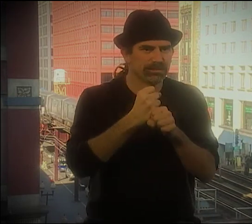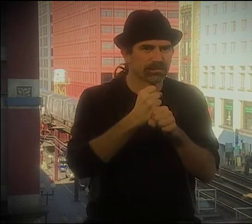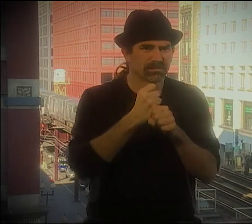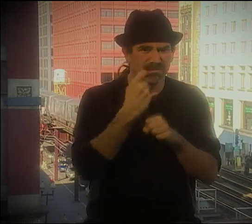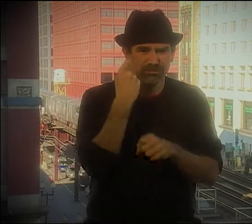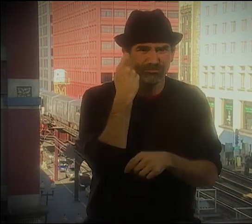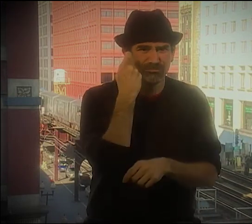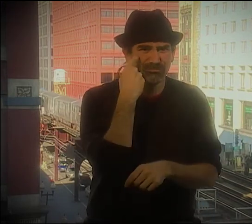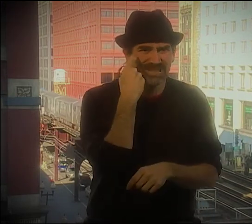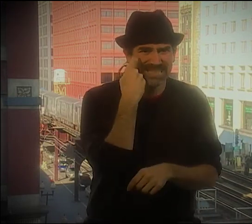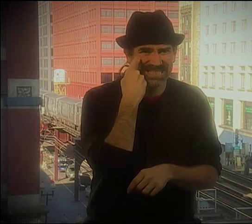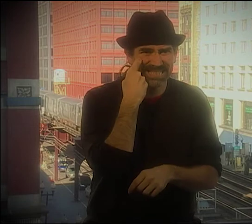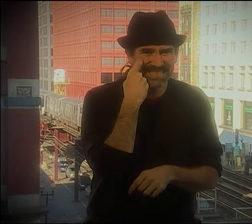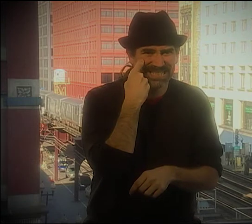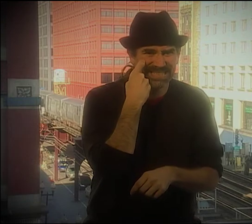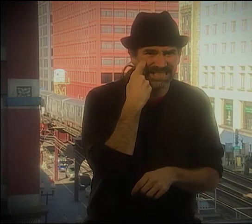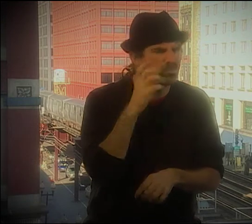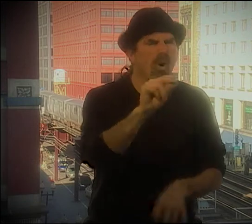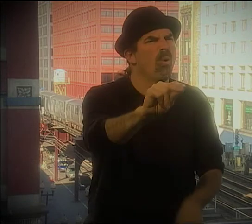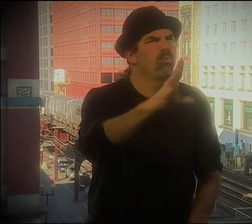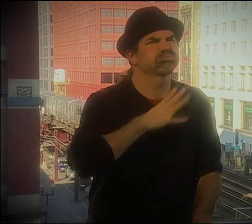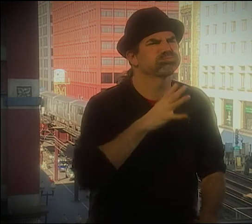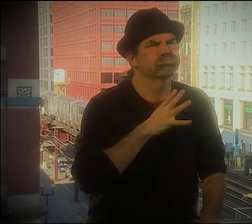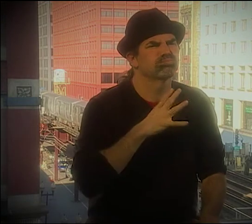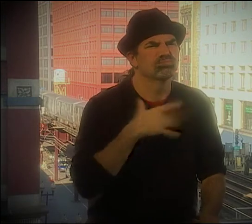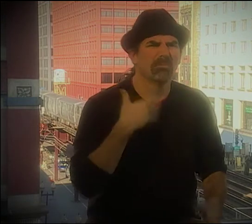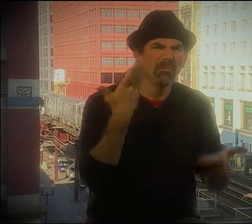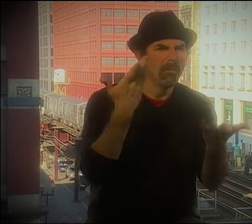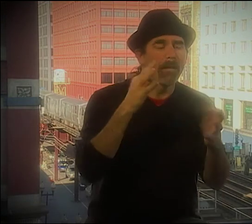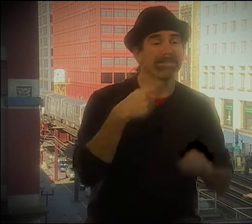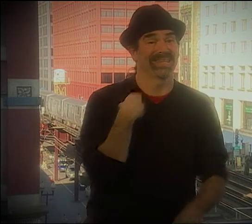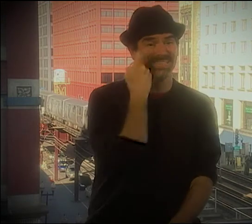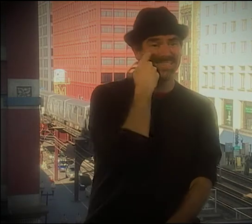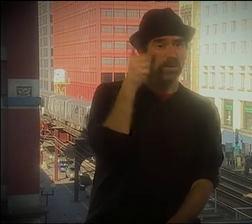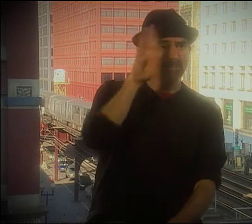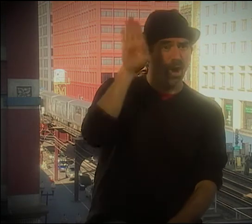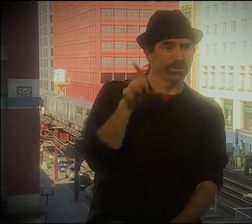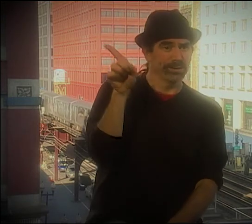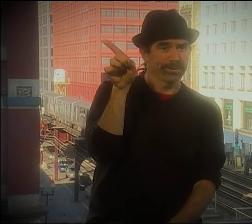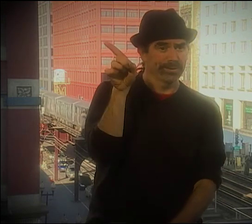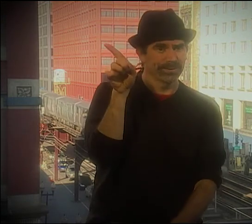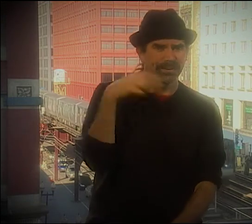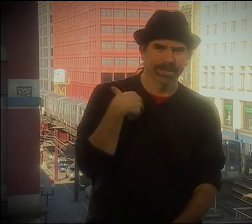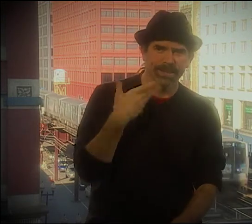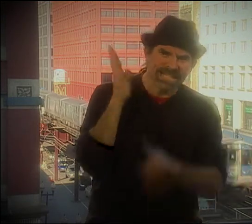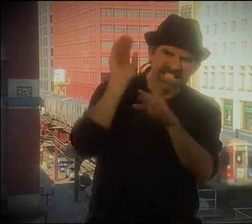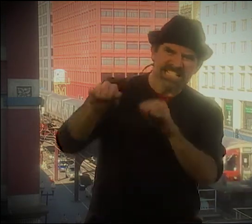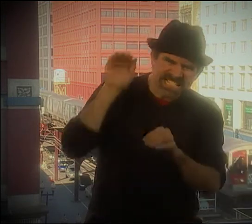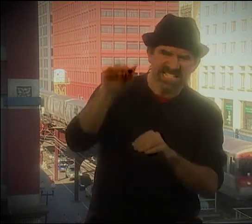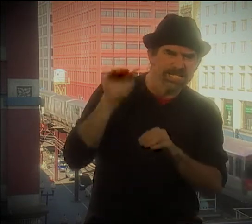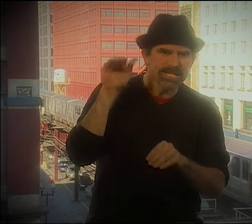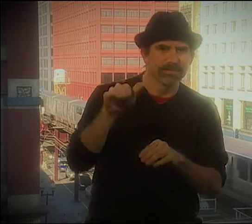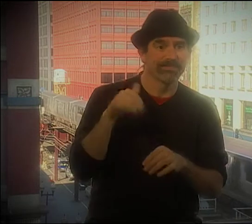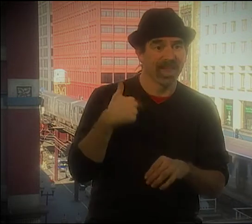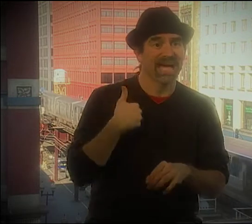I WANT TO RESPECT THE CULTURE. YOU KNOW, I DON'T WANT TO STOP THAT. IT'S BEEN OVER 10 YEARS NOW.